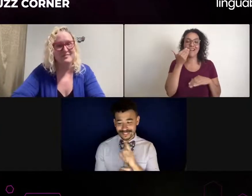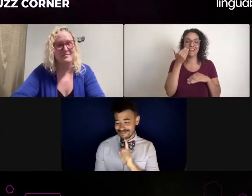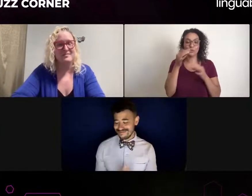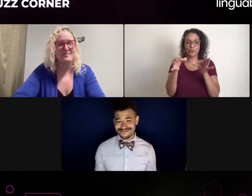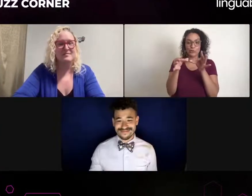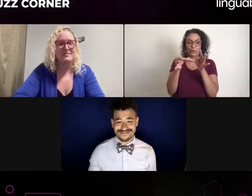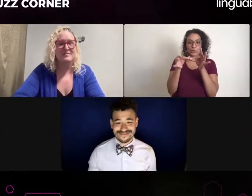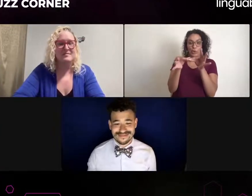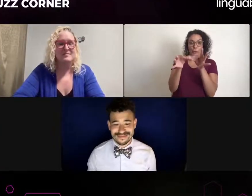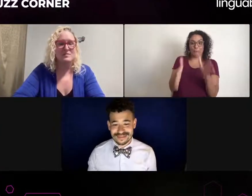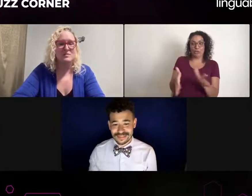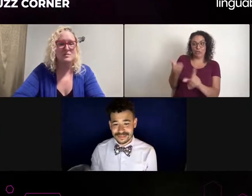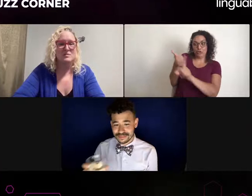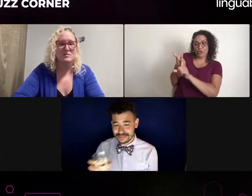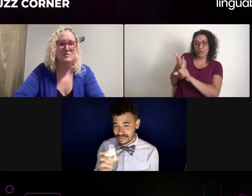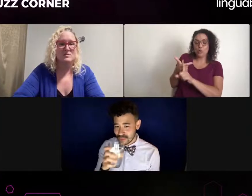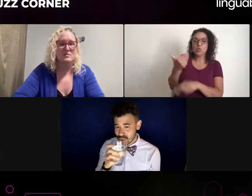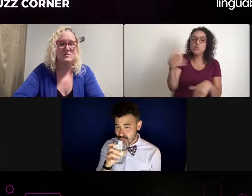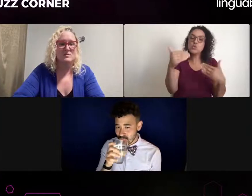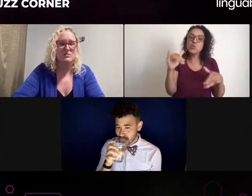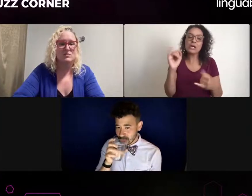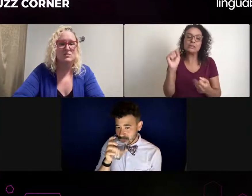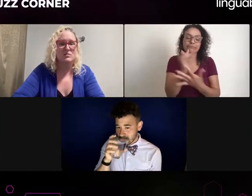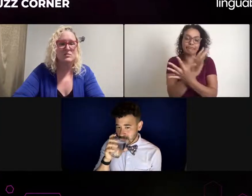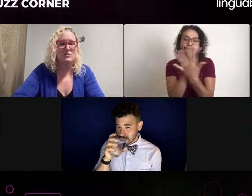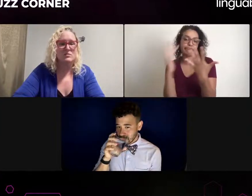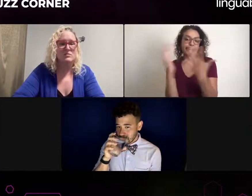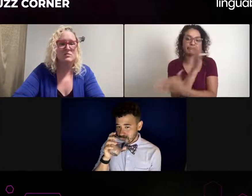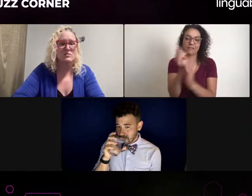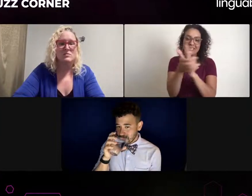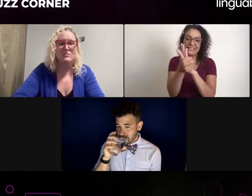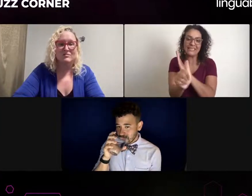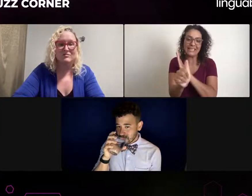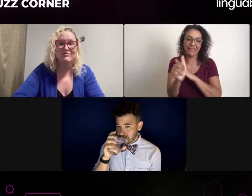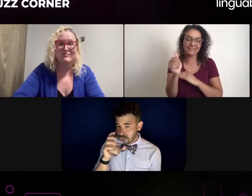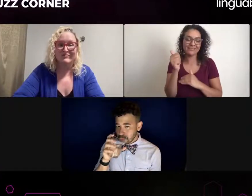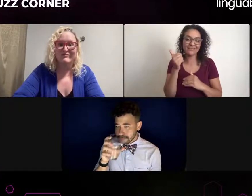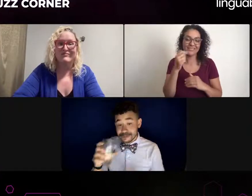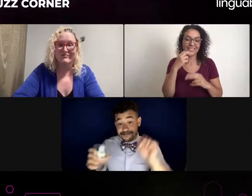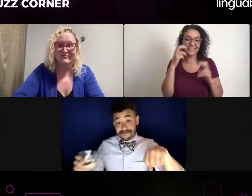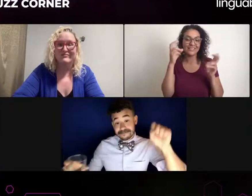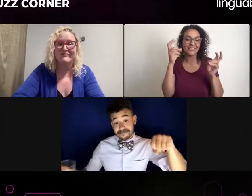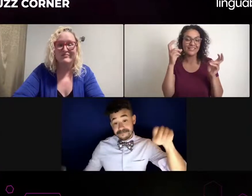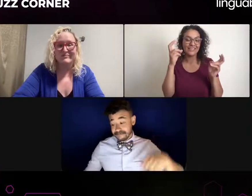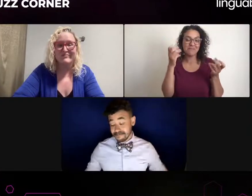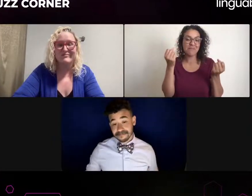If so, why do you like working with them? Those types of questions. That's how I start the journey, you know?